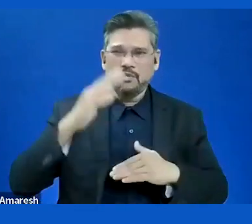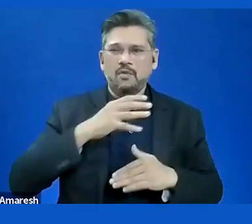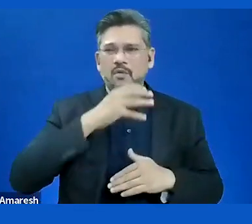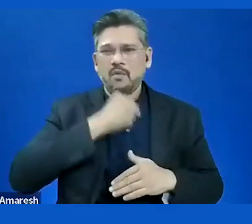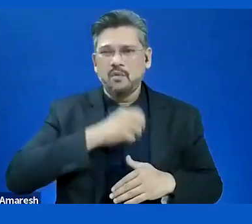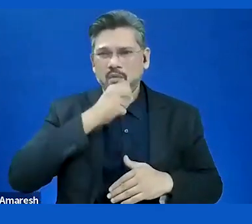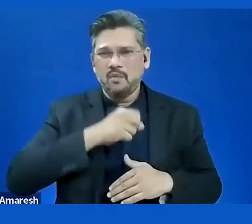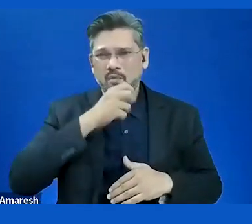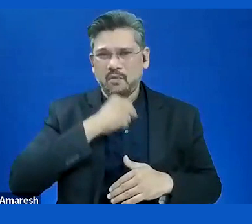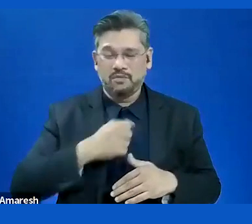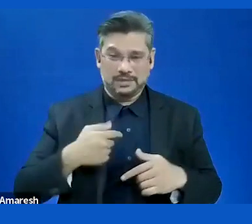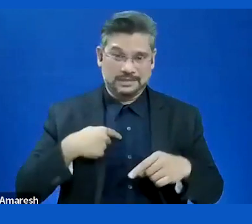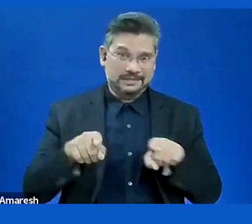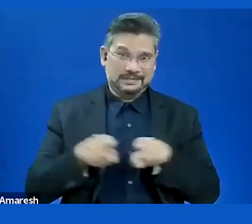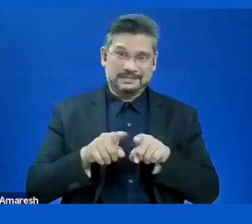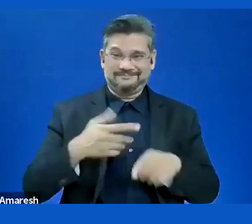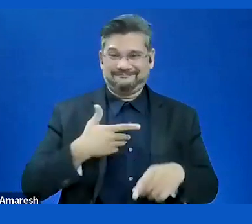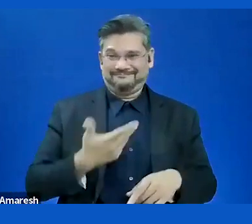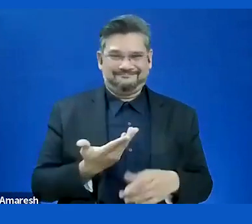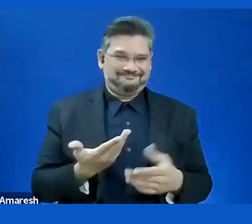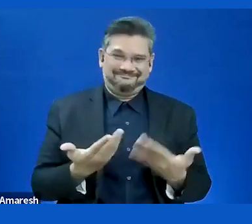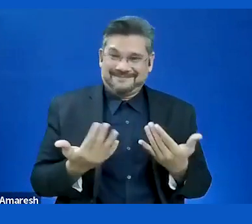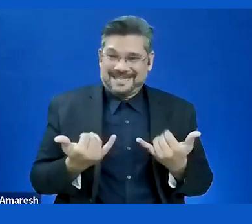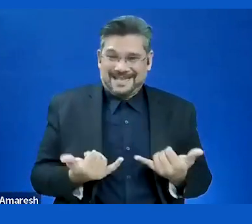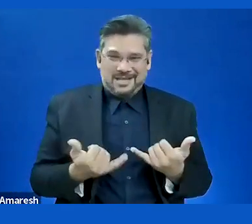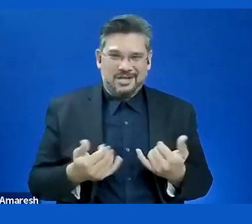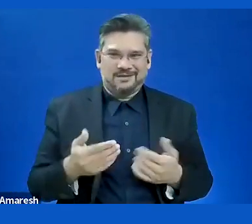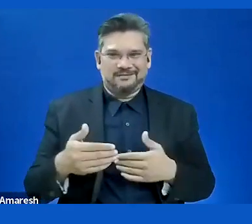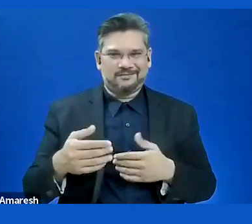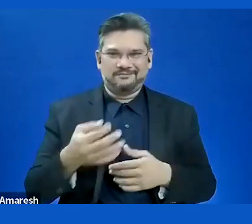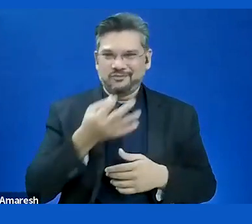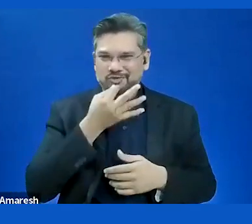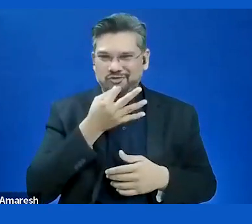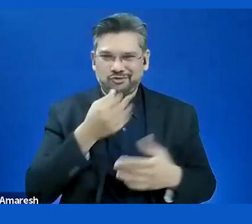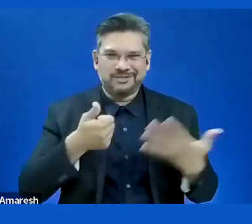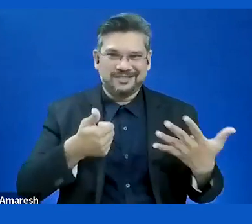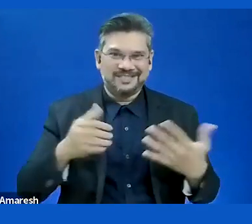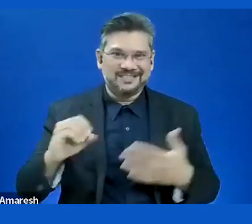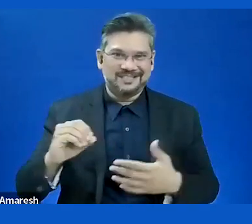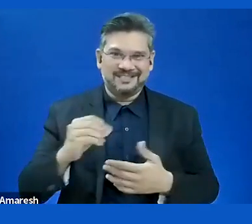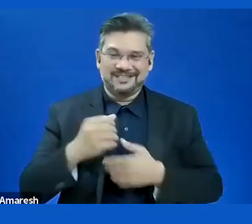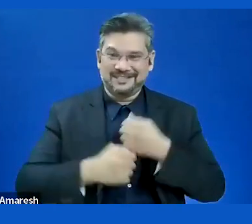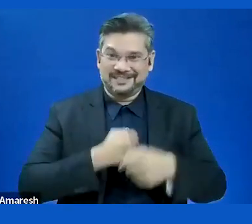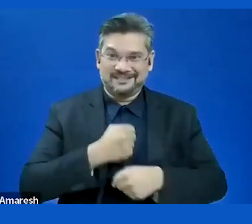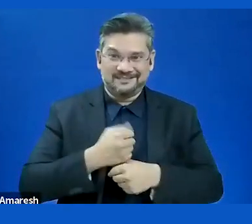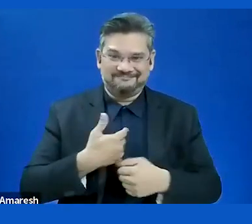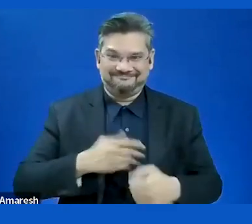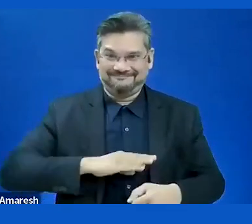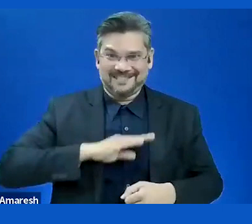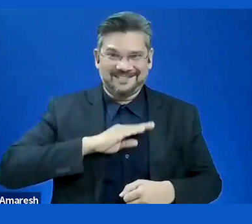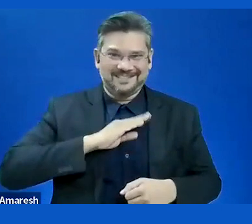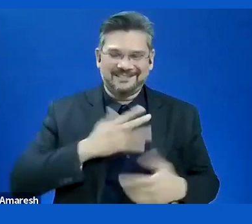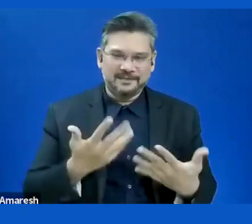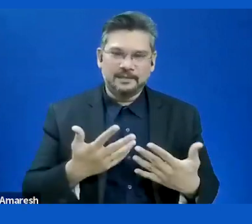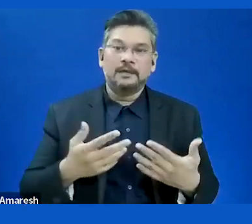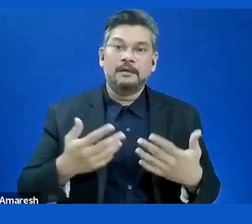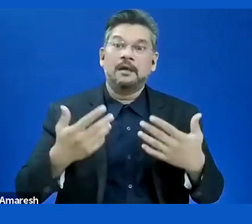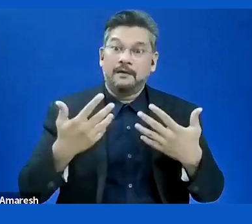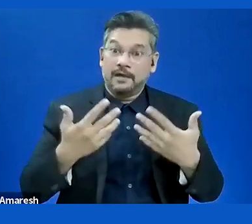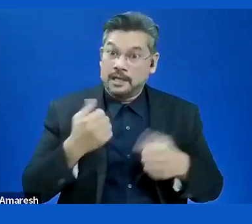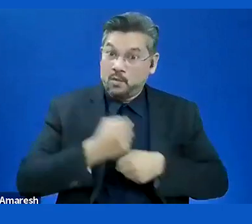I'm working on the world that after retirement from work is more accessibility. Germany is